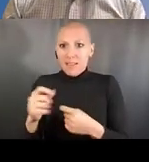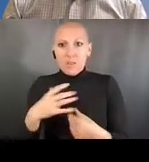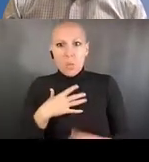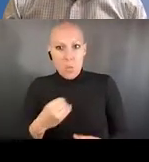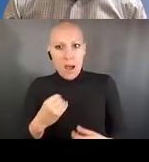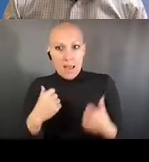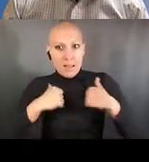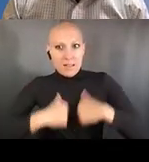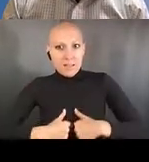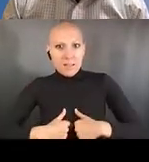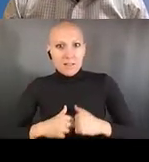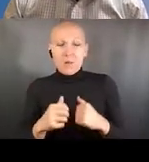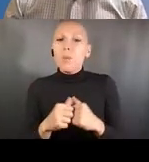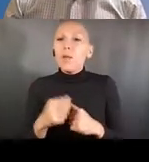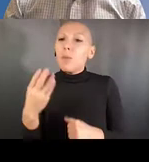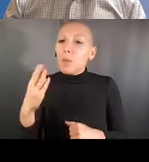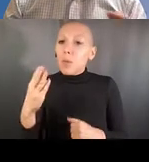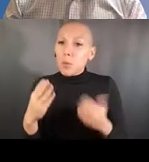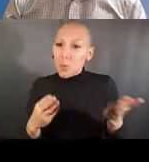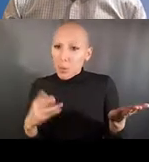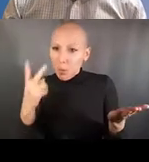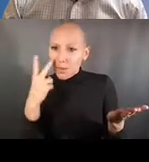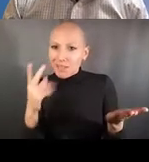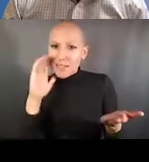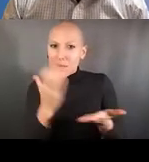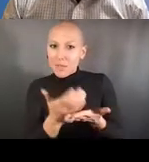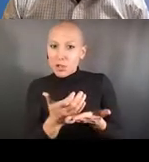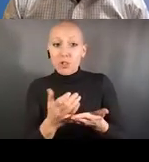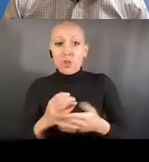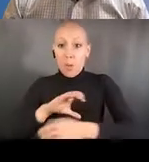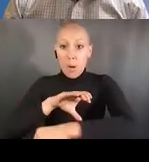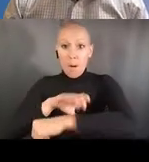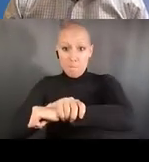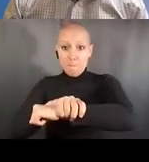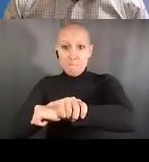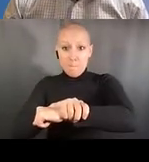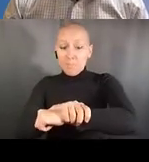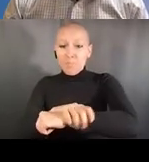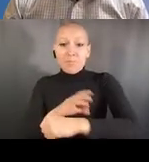We have a clearing house that we developed on our website that links to training materials,